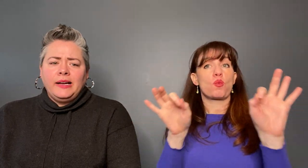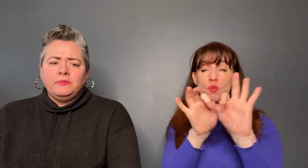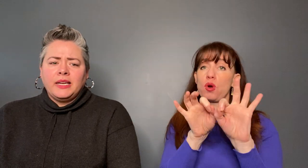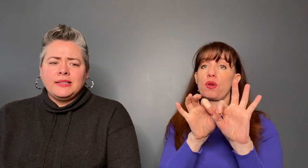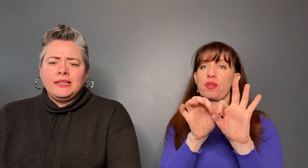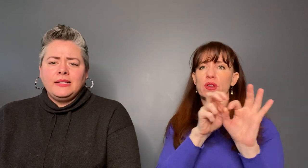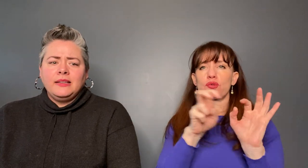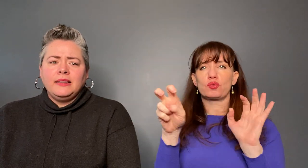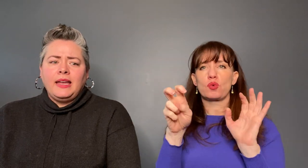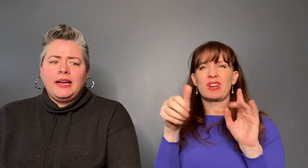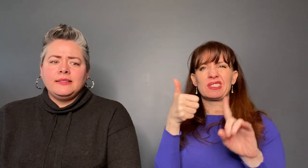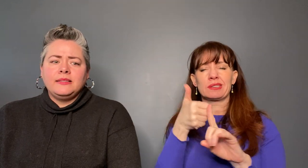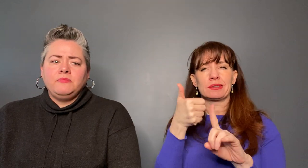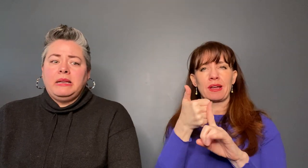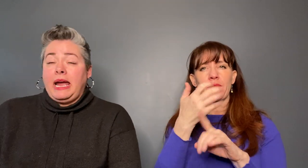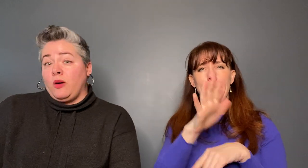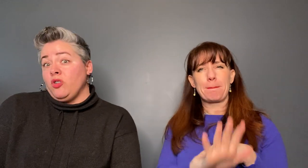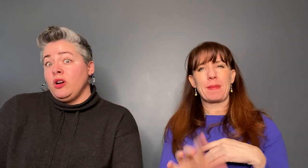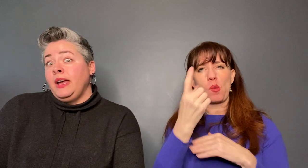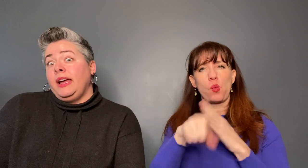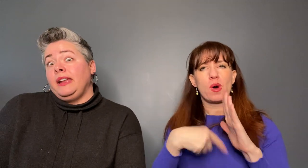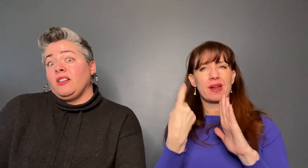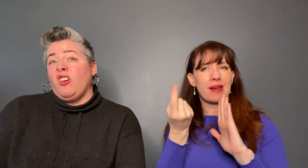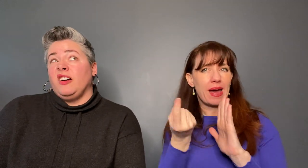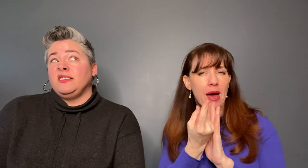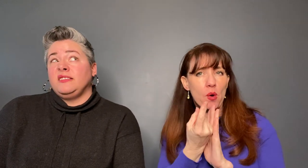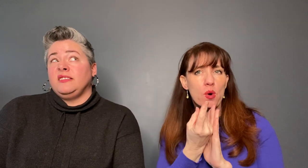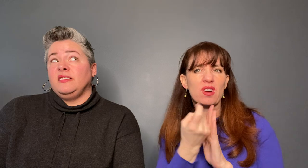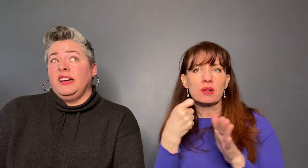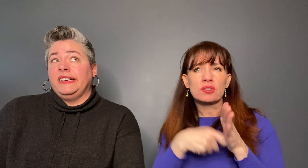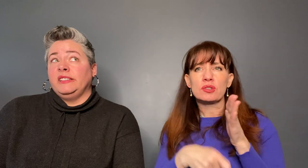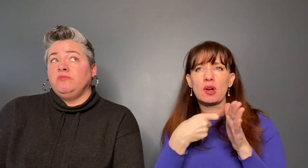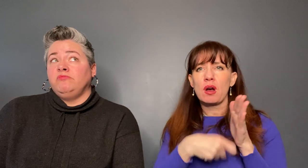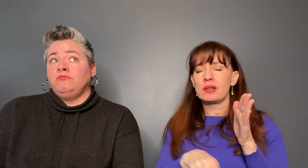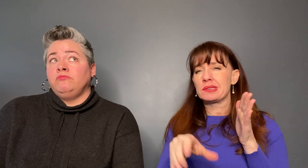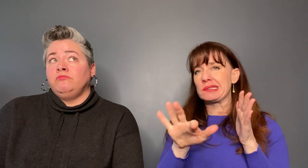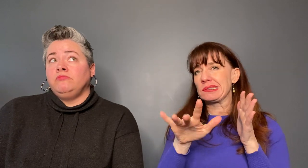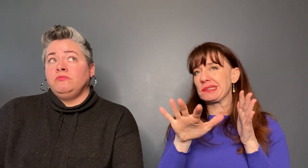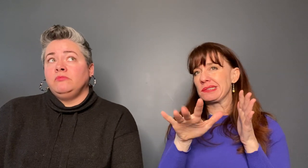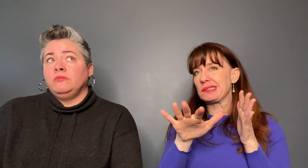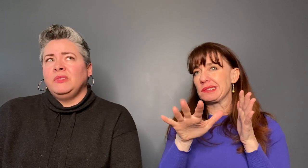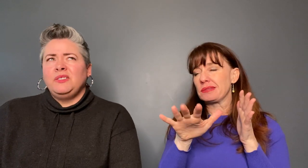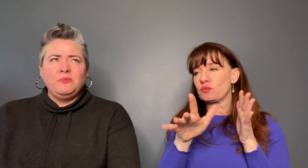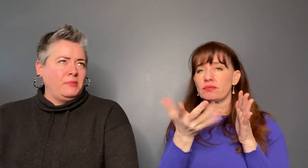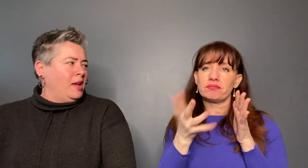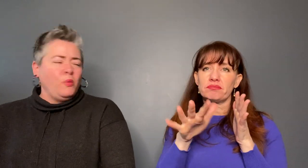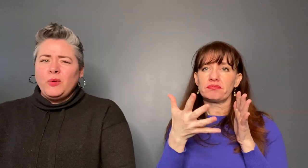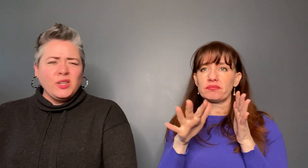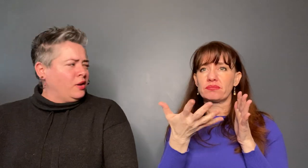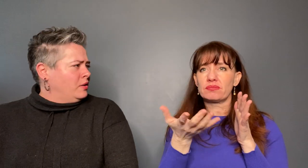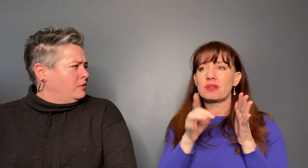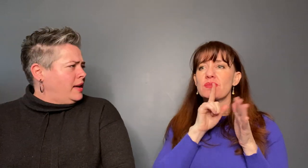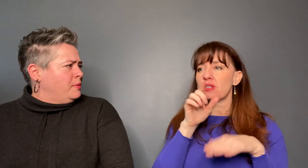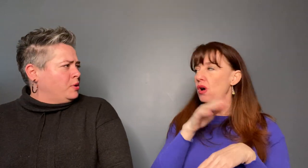lasts an hour and it costs well, we had the Edinburgh Pass, but I